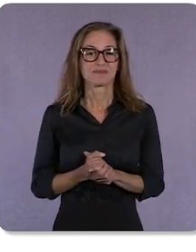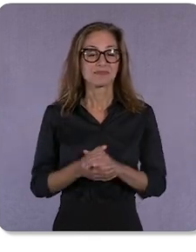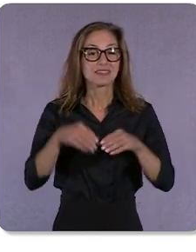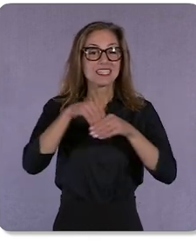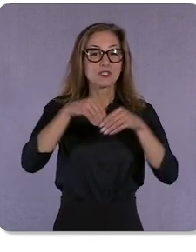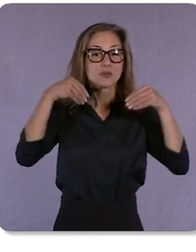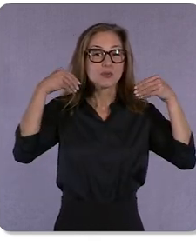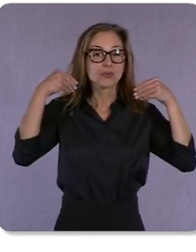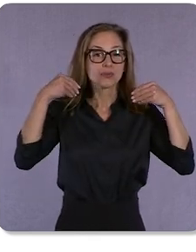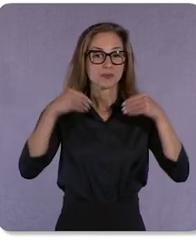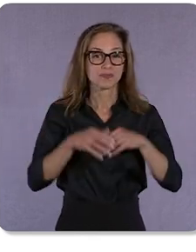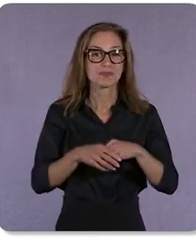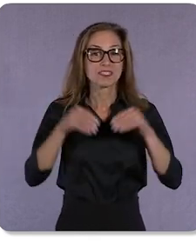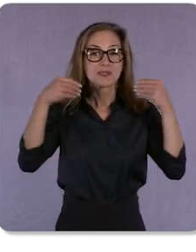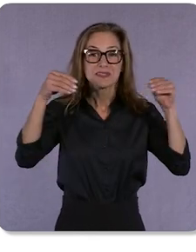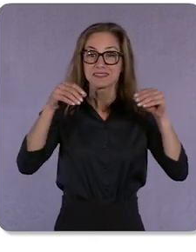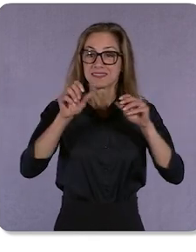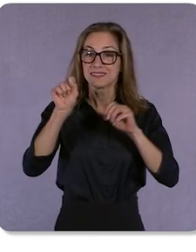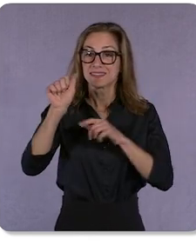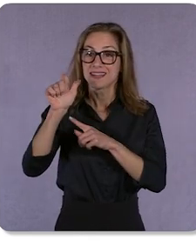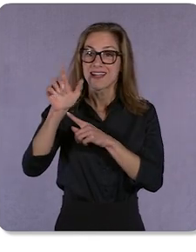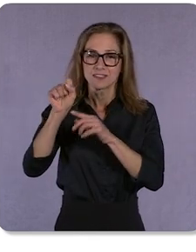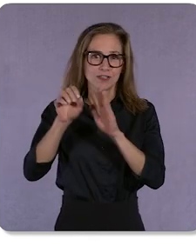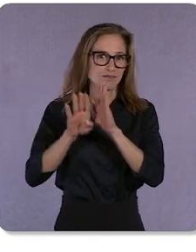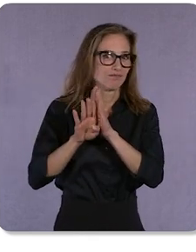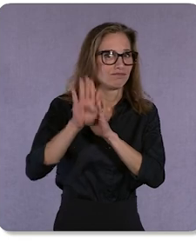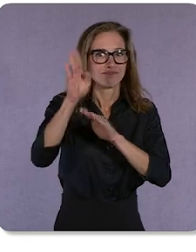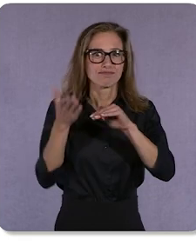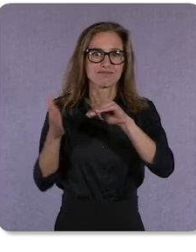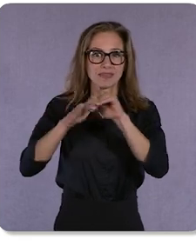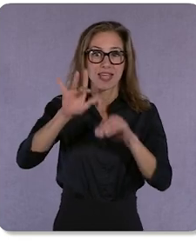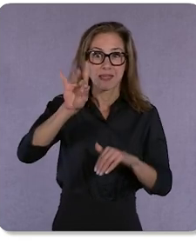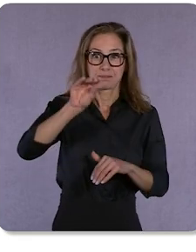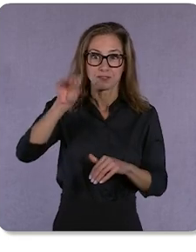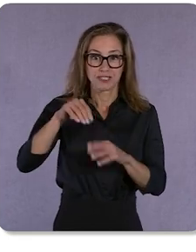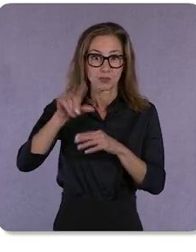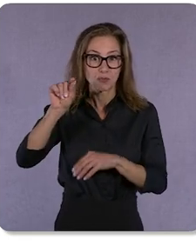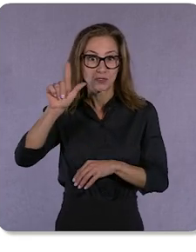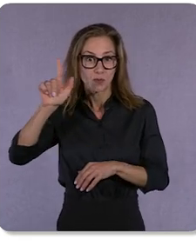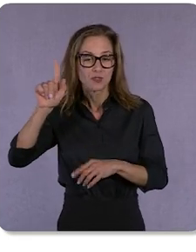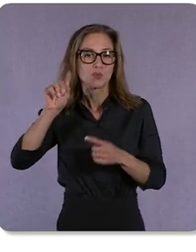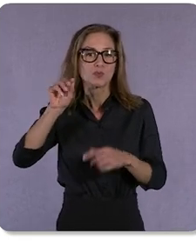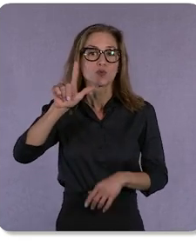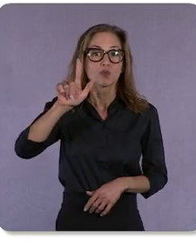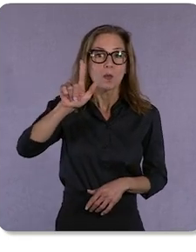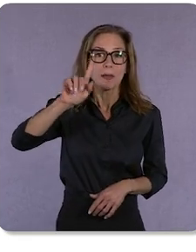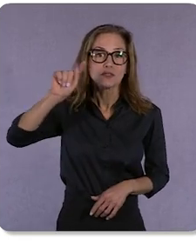In-store sales rebounded by over 8% in 2021 to $21 trillion globally.